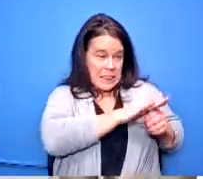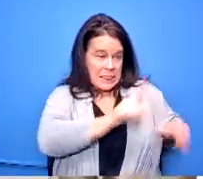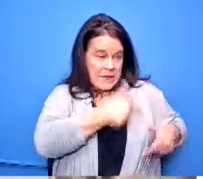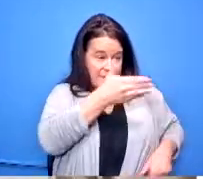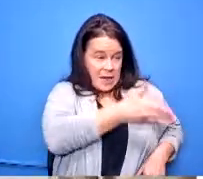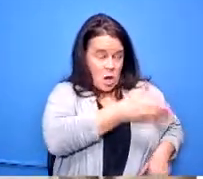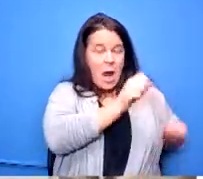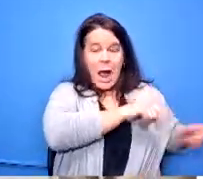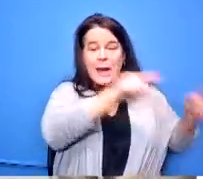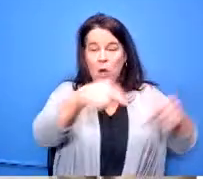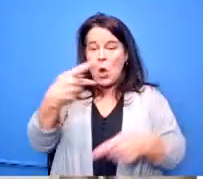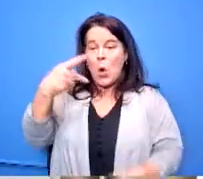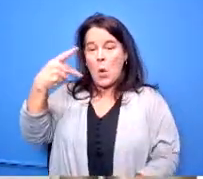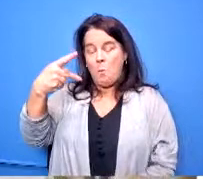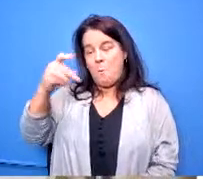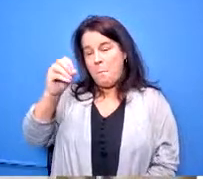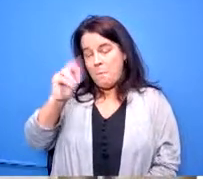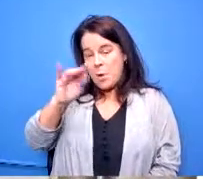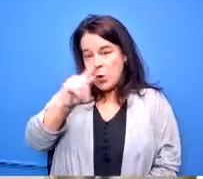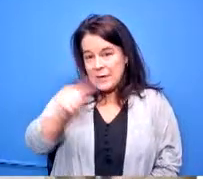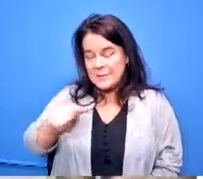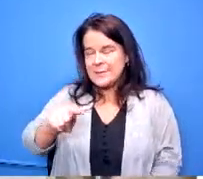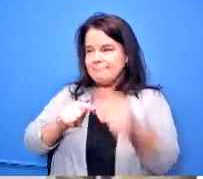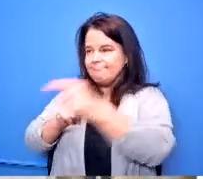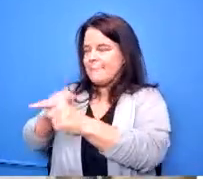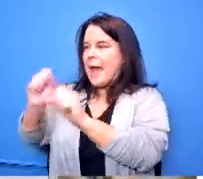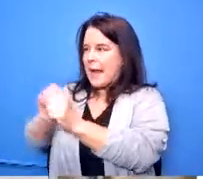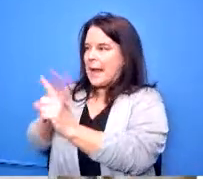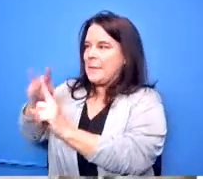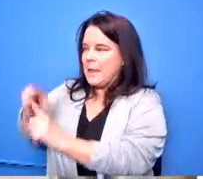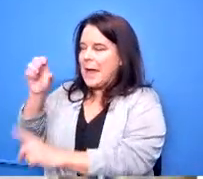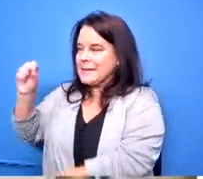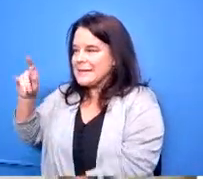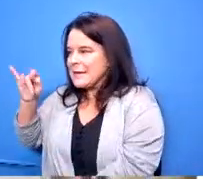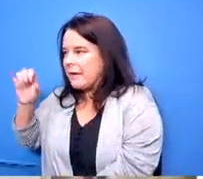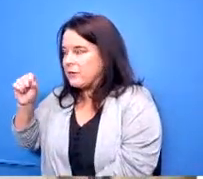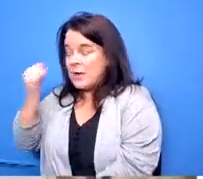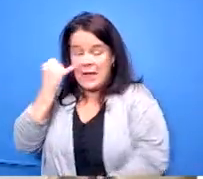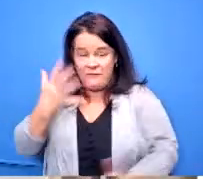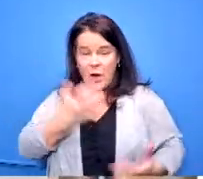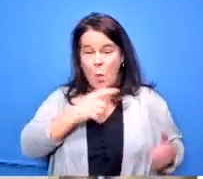deal i'm allowed to apply for stivers if i want to go to belmont i can go to belmont if there's space